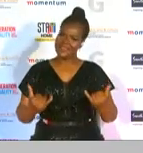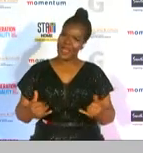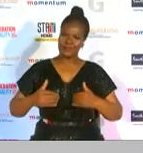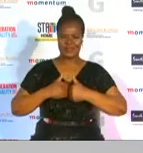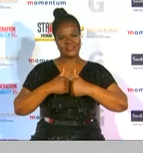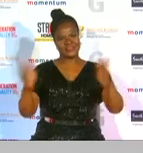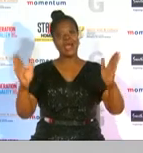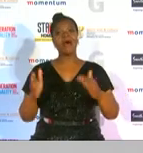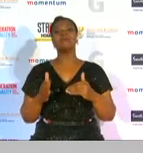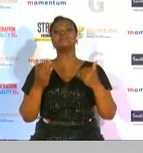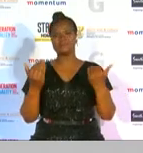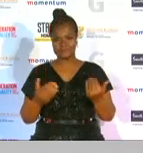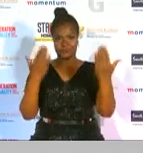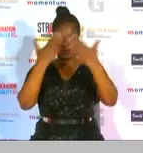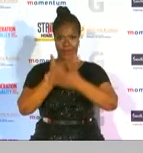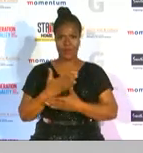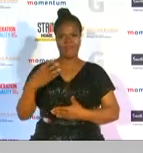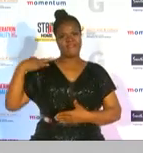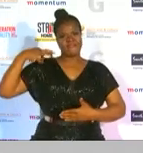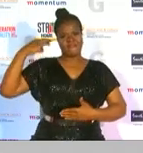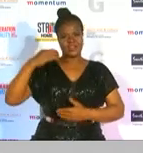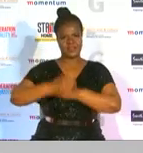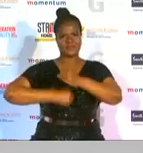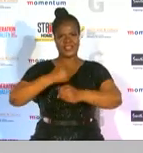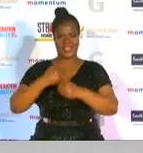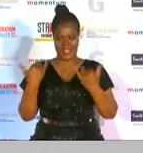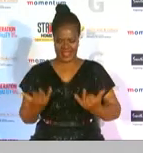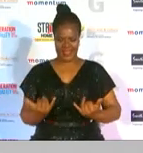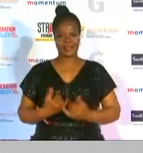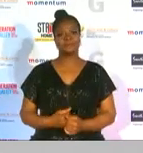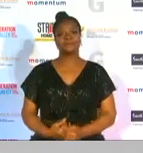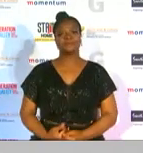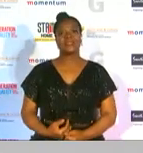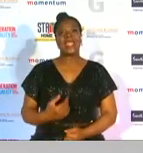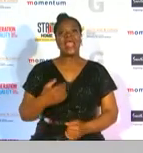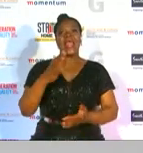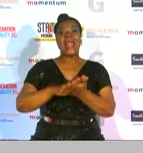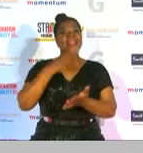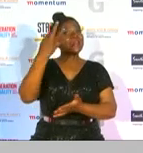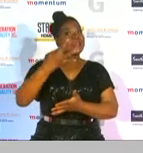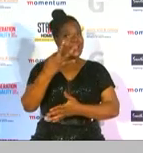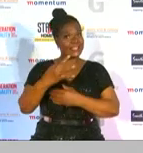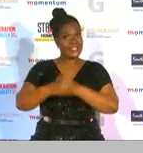award which is volunteer of the year it has been 13 years since this award was introduced